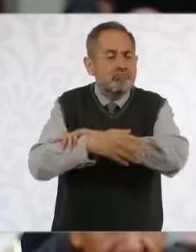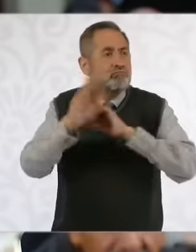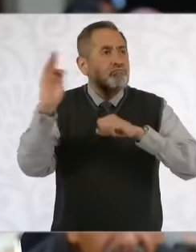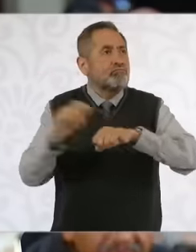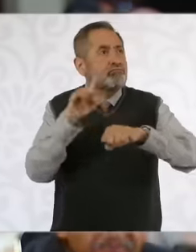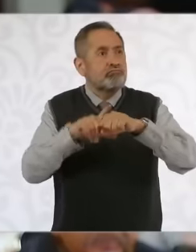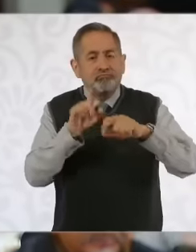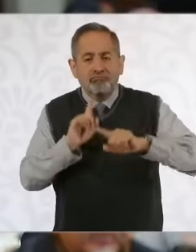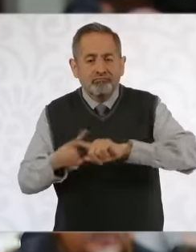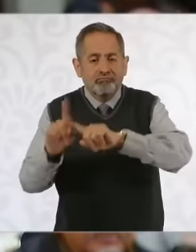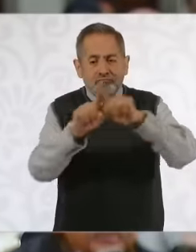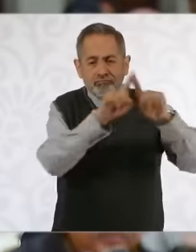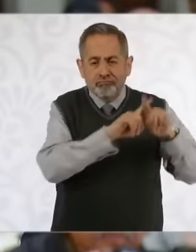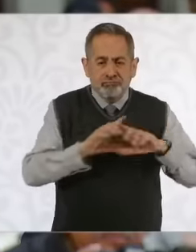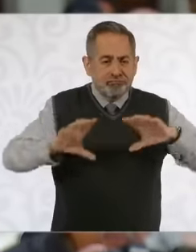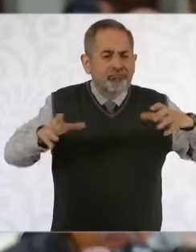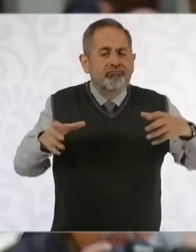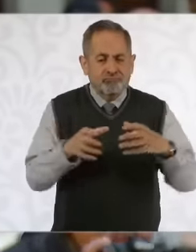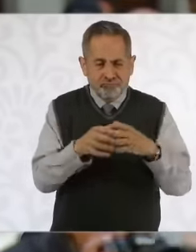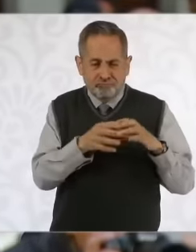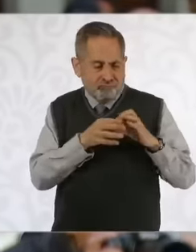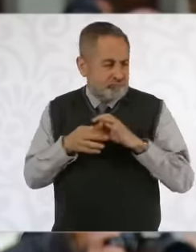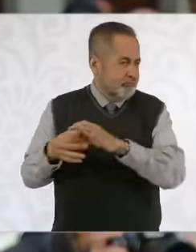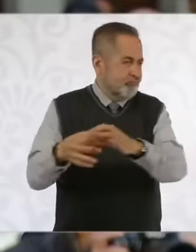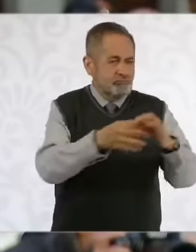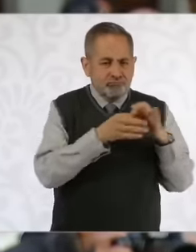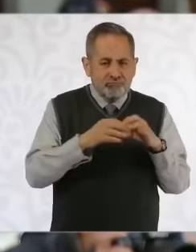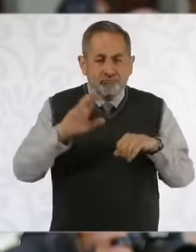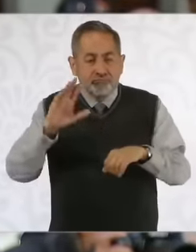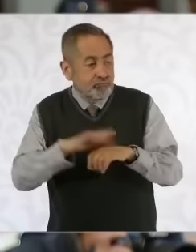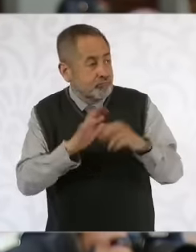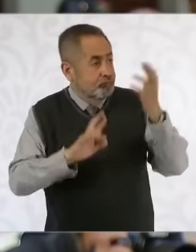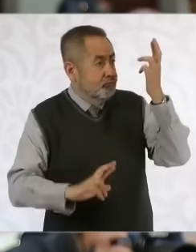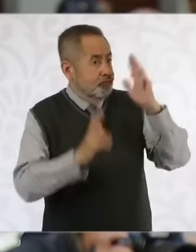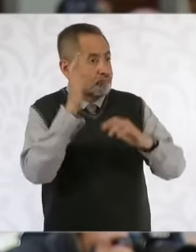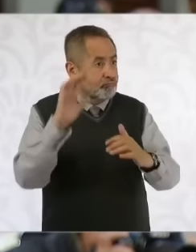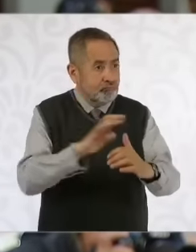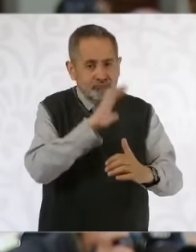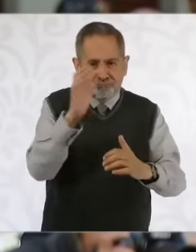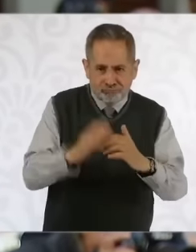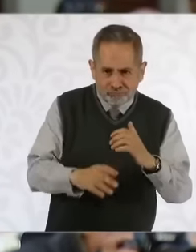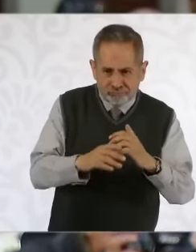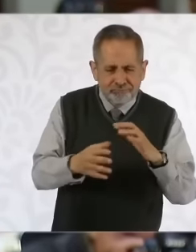various territories contracted as a result of the Mexican Revolution and here comes a part